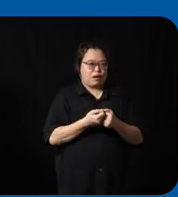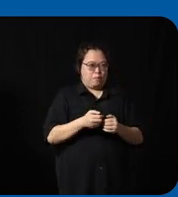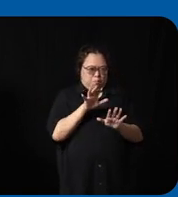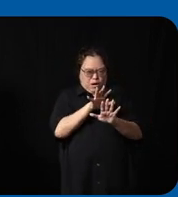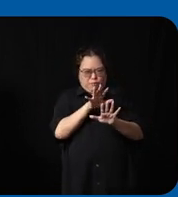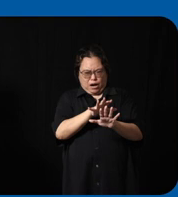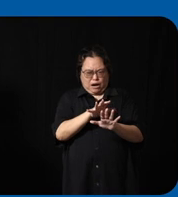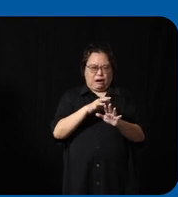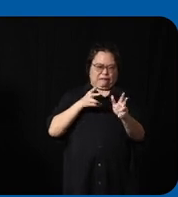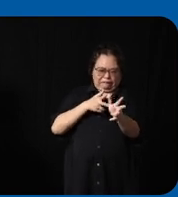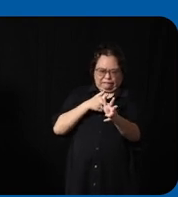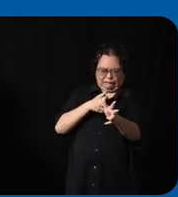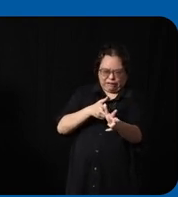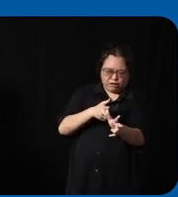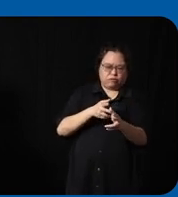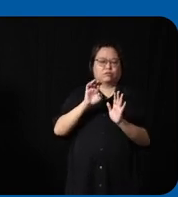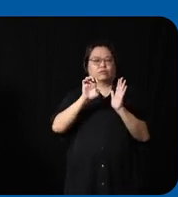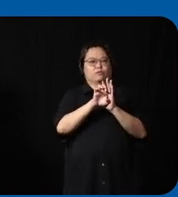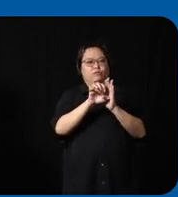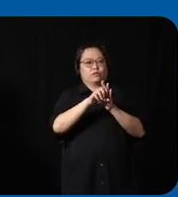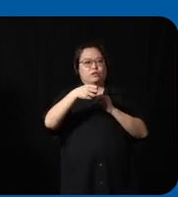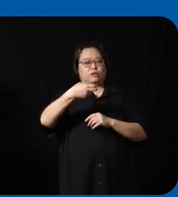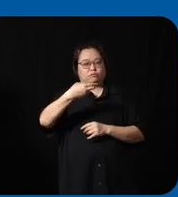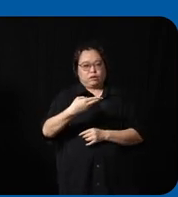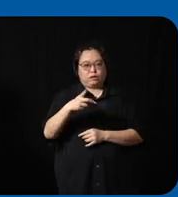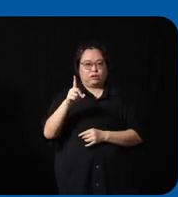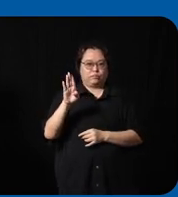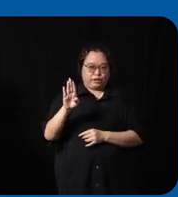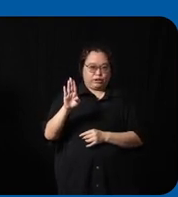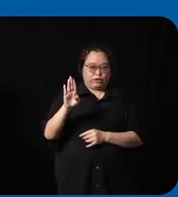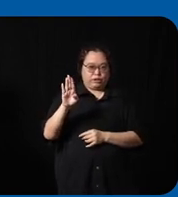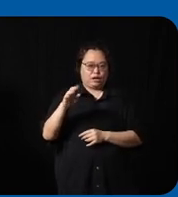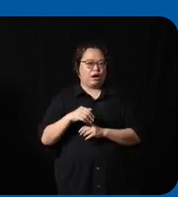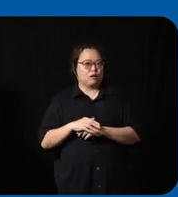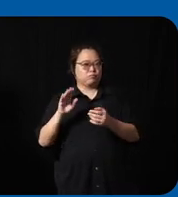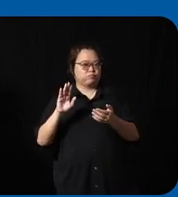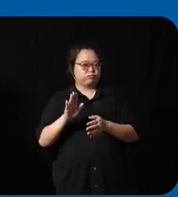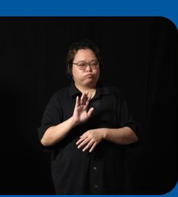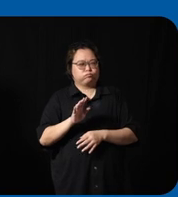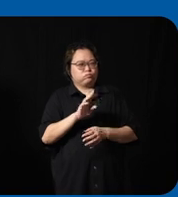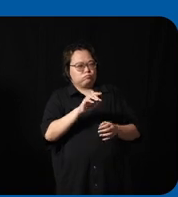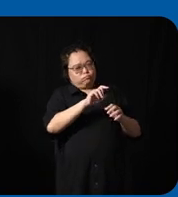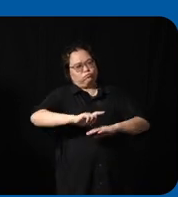people live for example like htb housing Estates rather than for example landed properties what